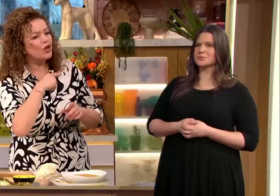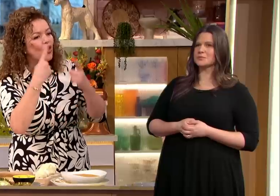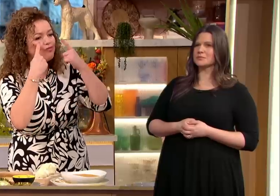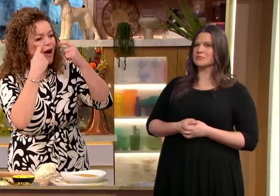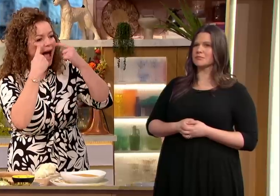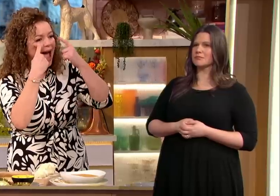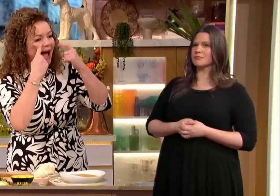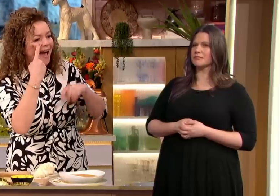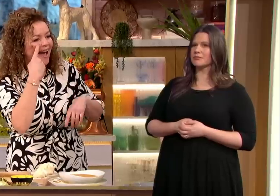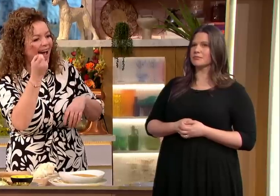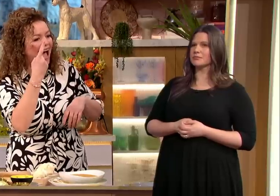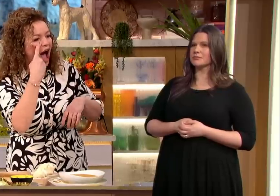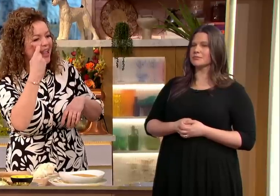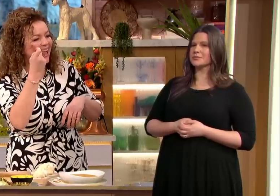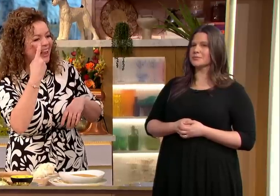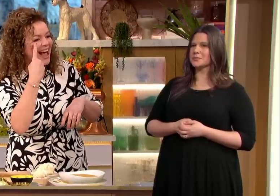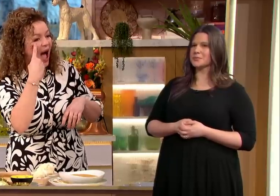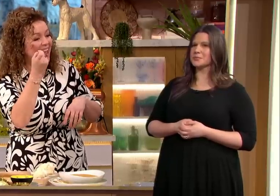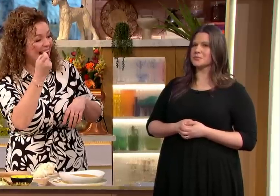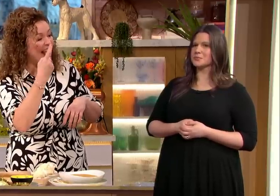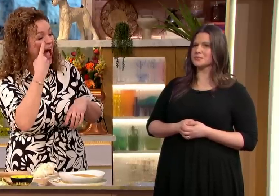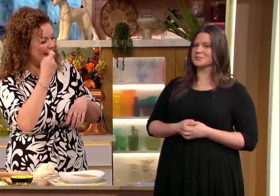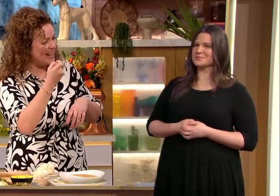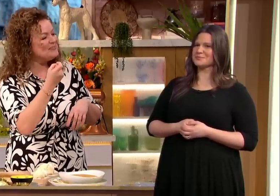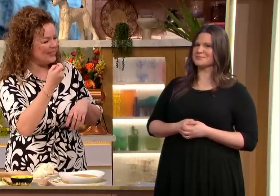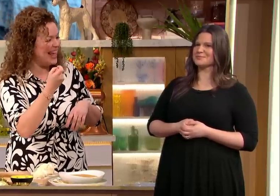onion onion the sign for onion is because sometimes you chop onions oh yeah you cry